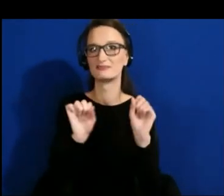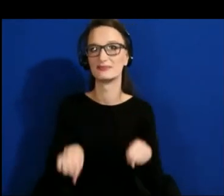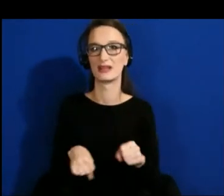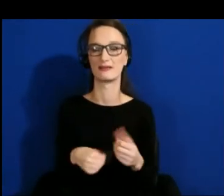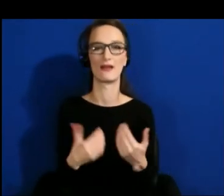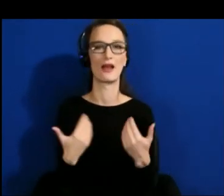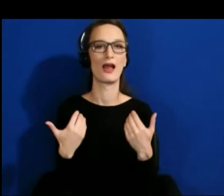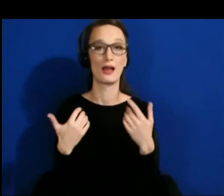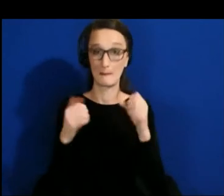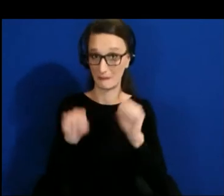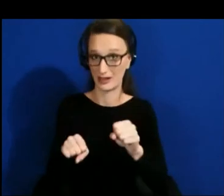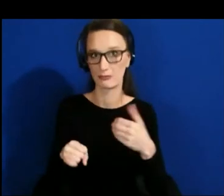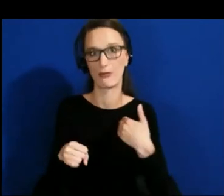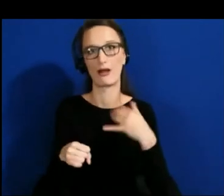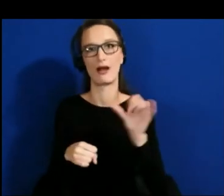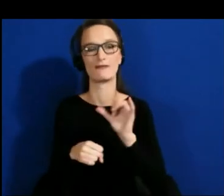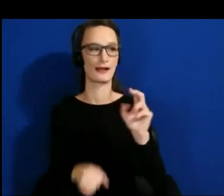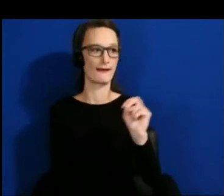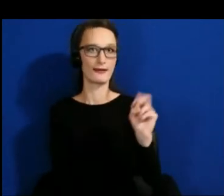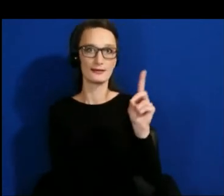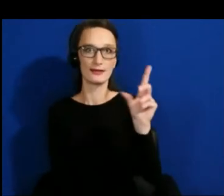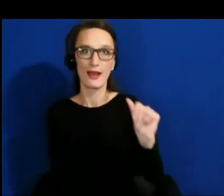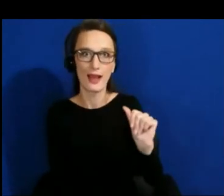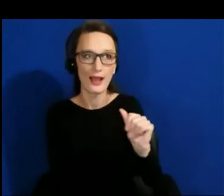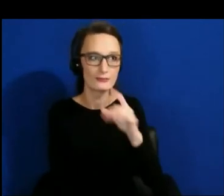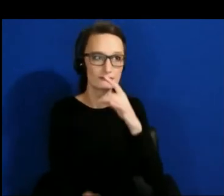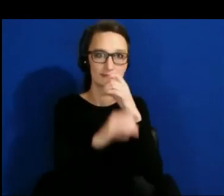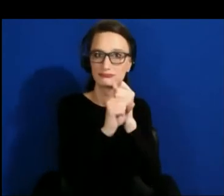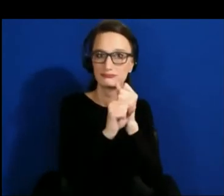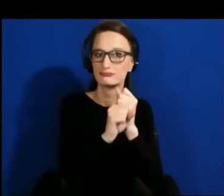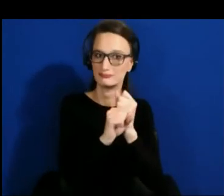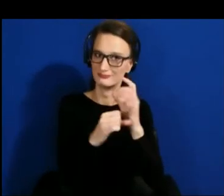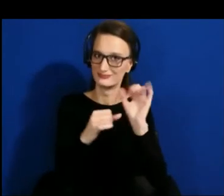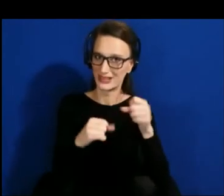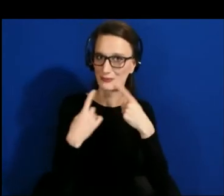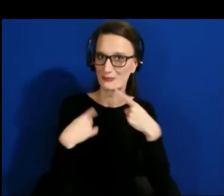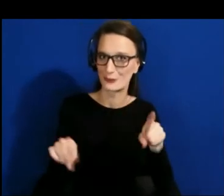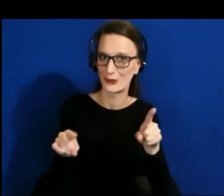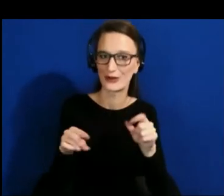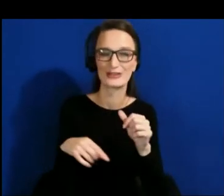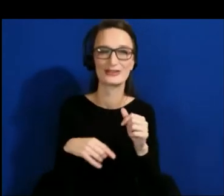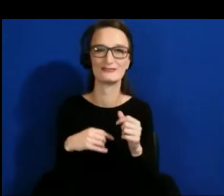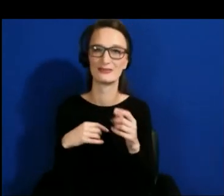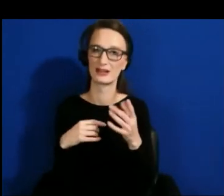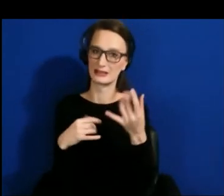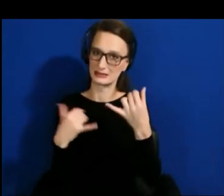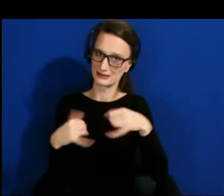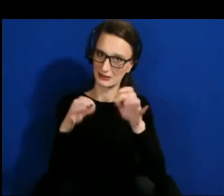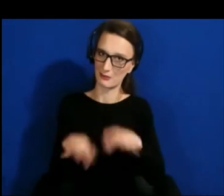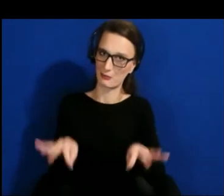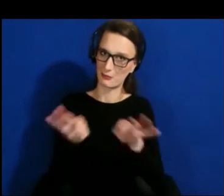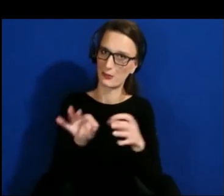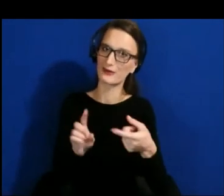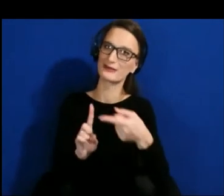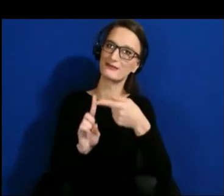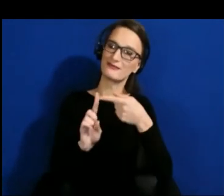You need to find your target population. Even if you are doing client work, go to you client.